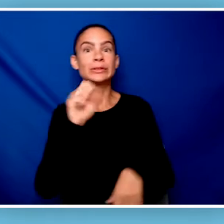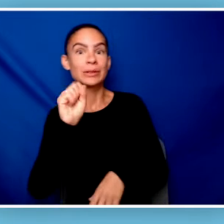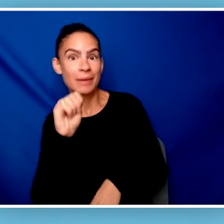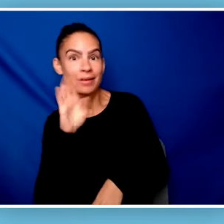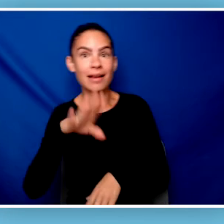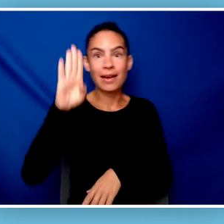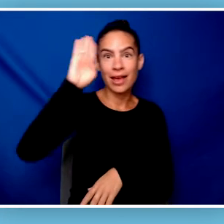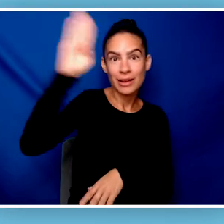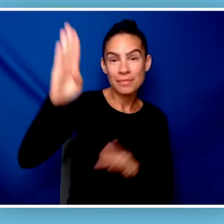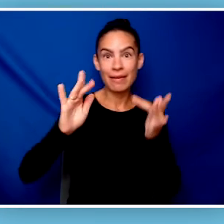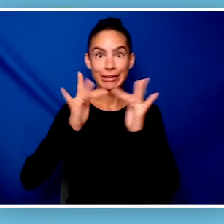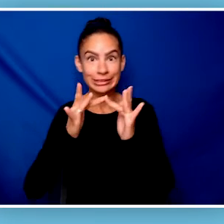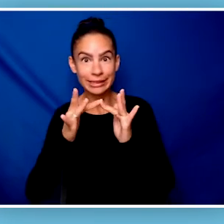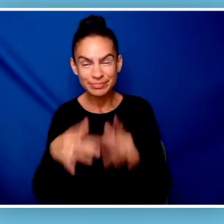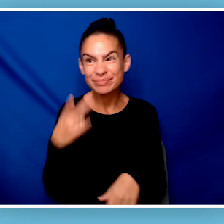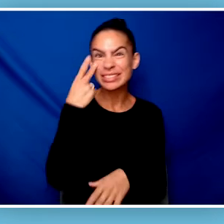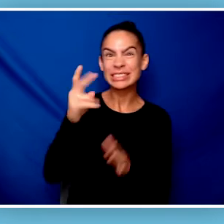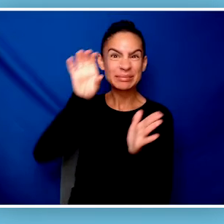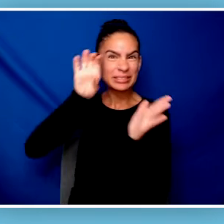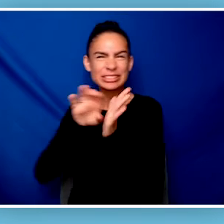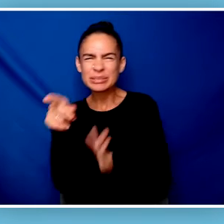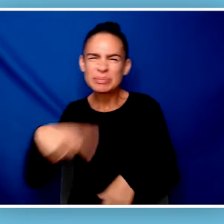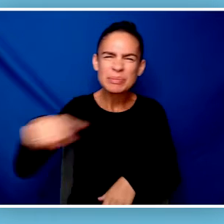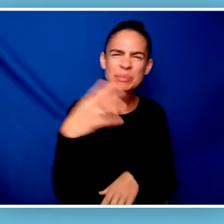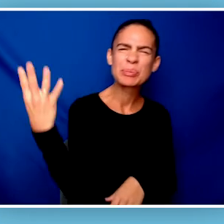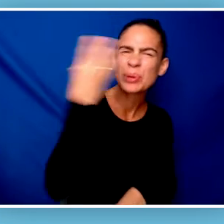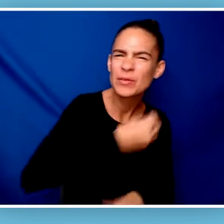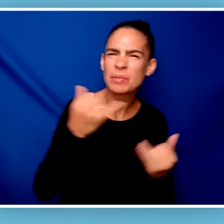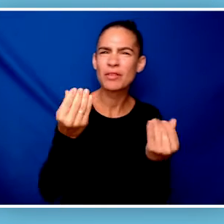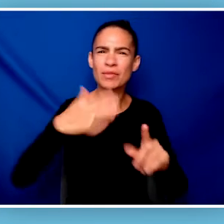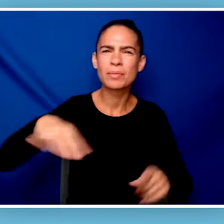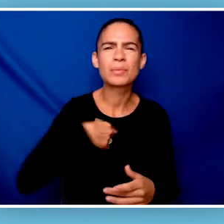"I'm sharing a picture of our beautiful playground. I just wish I could be using it with Valentina instead,